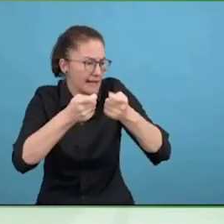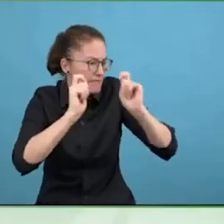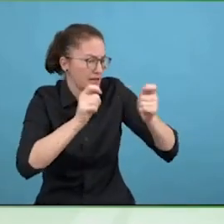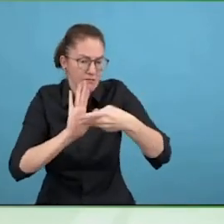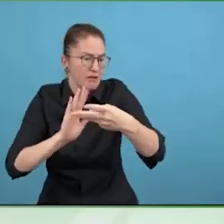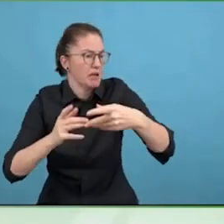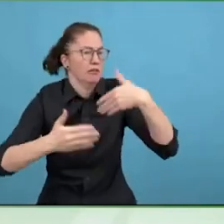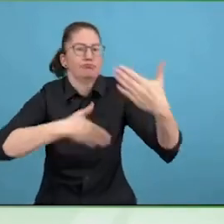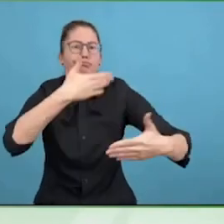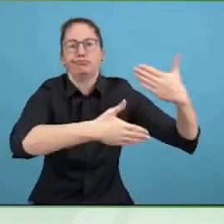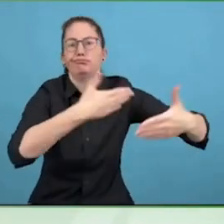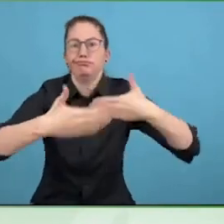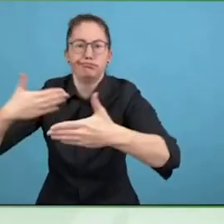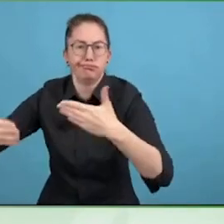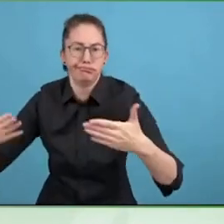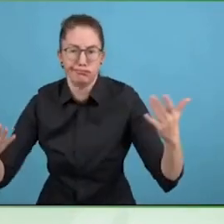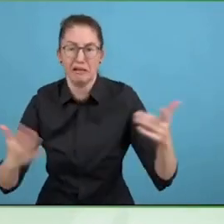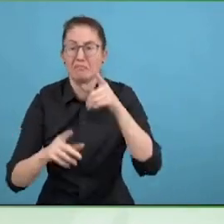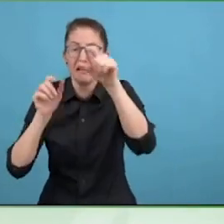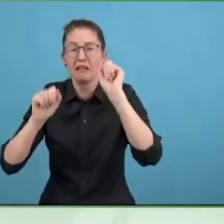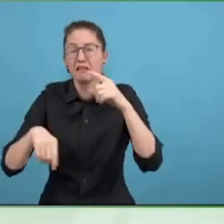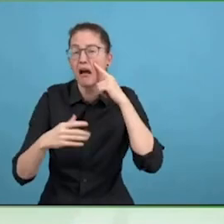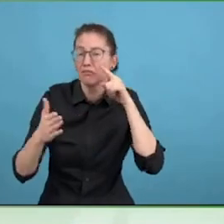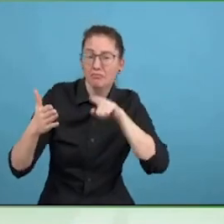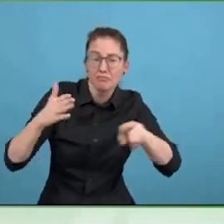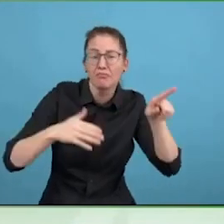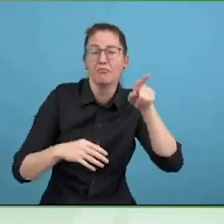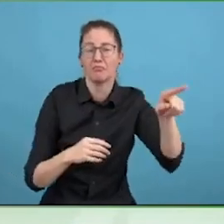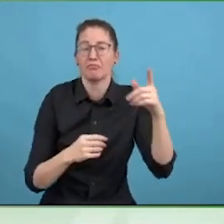What tips would you have for other organisations that want to make